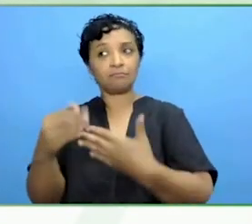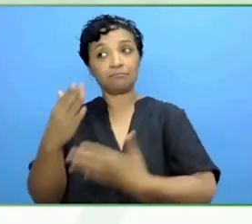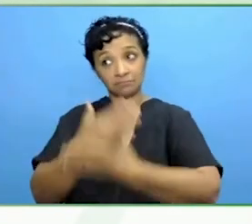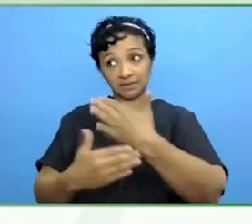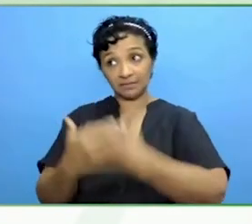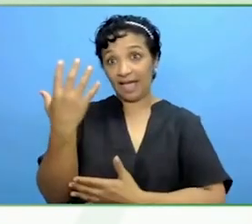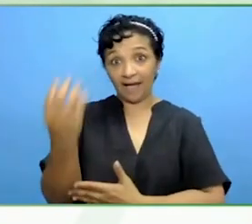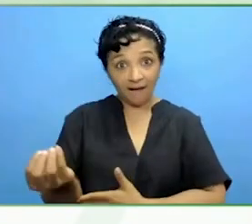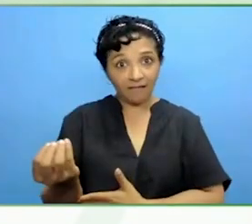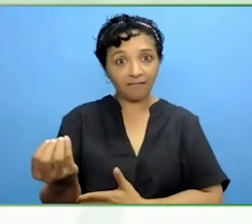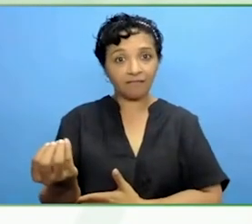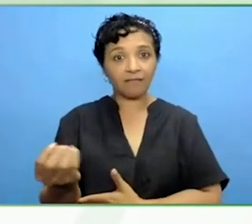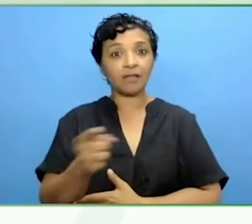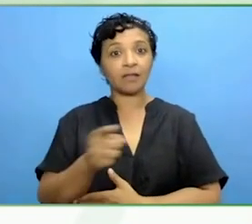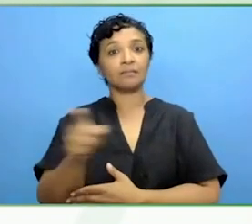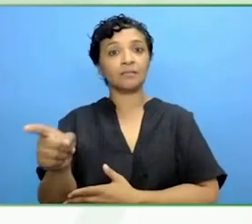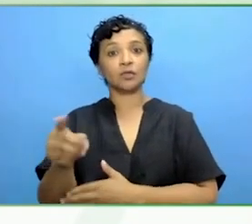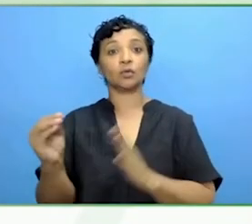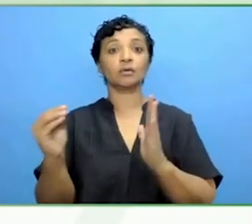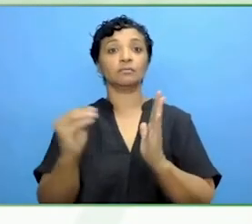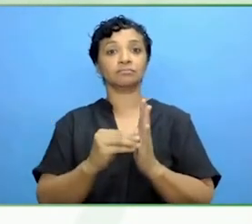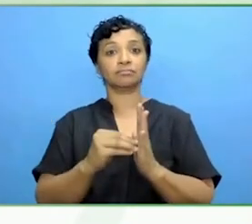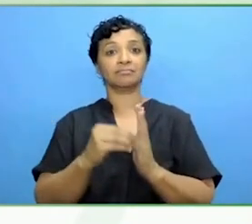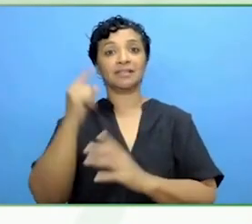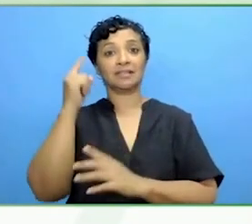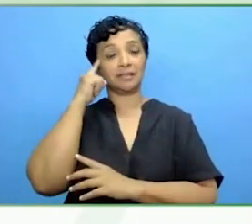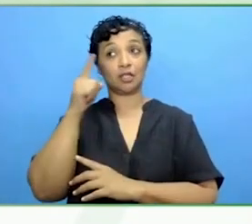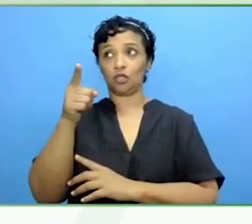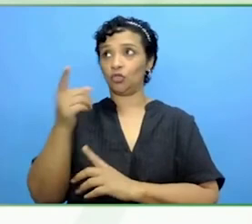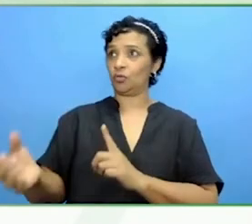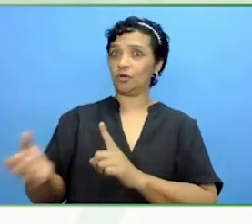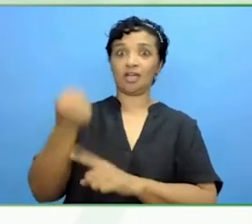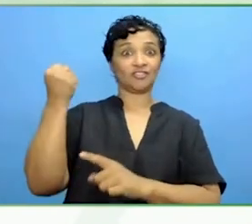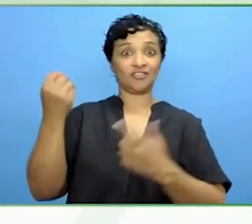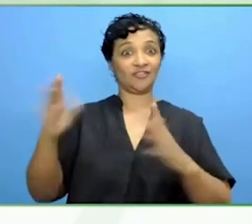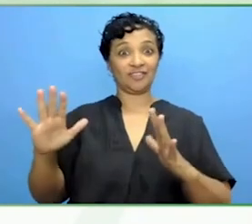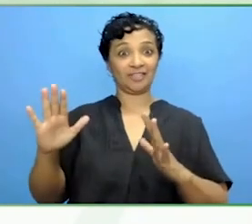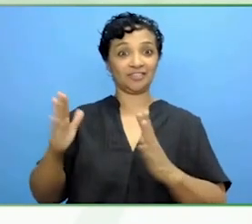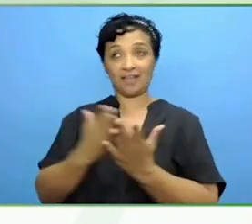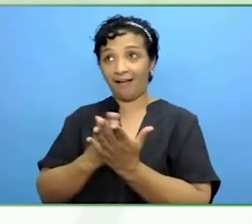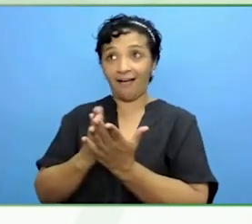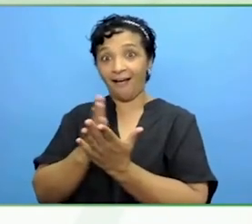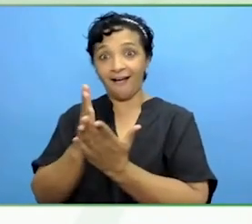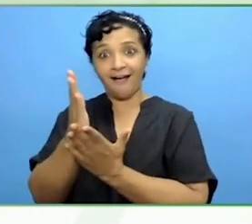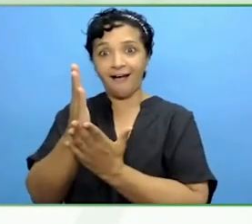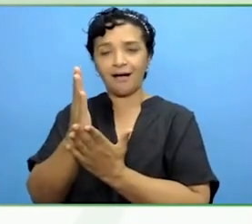in the disability closet, you have made it to the top. Share it with people. We need to know this.